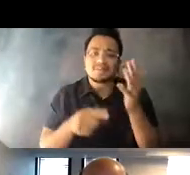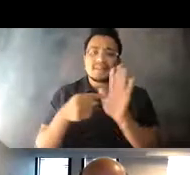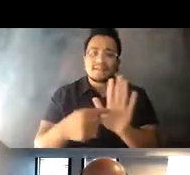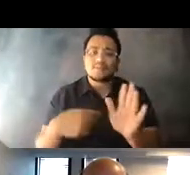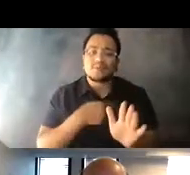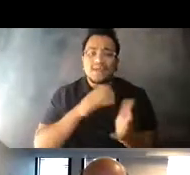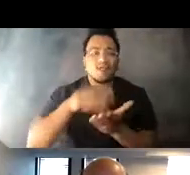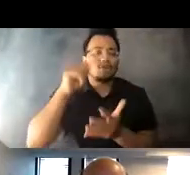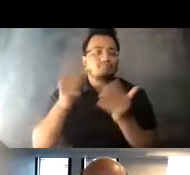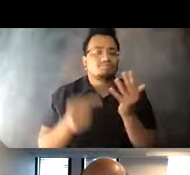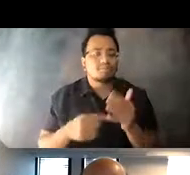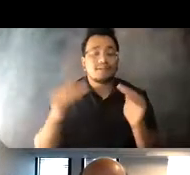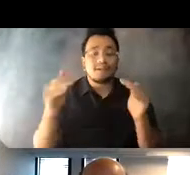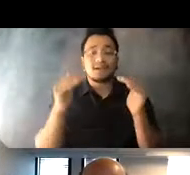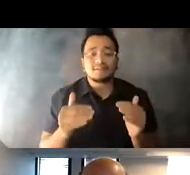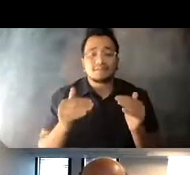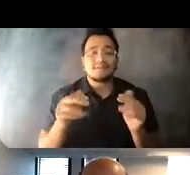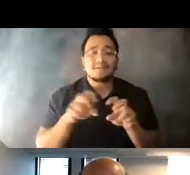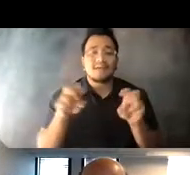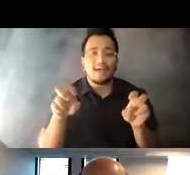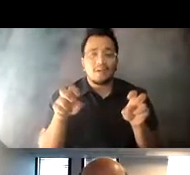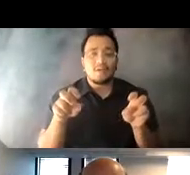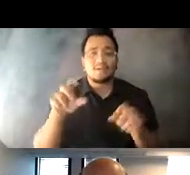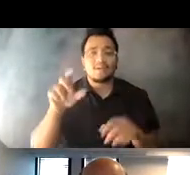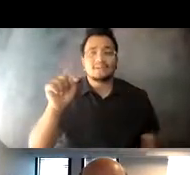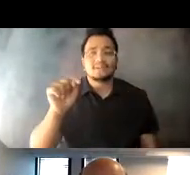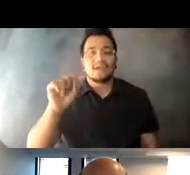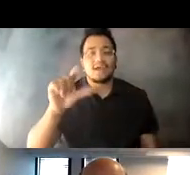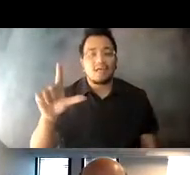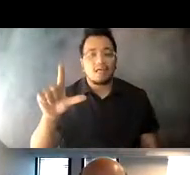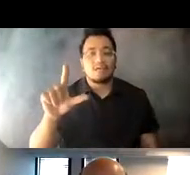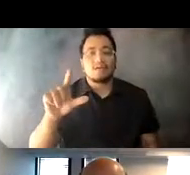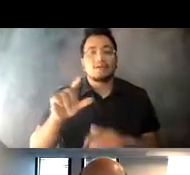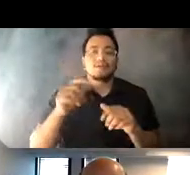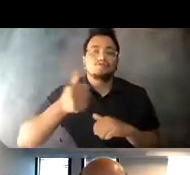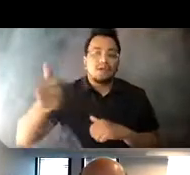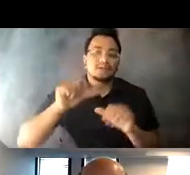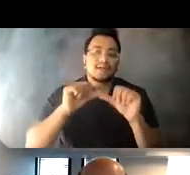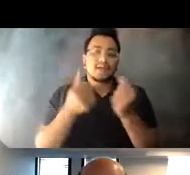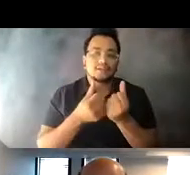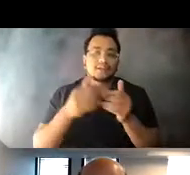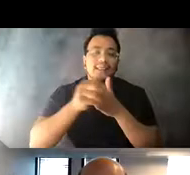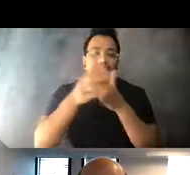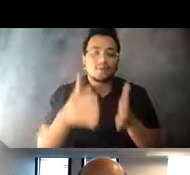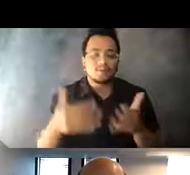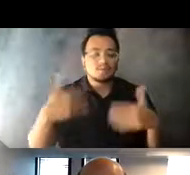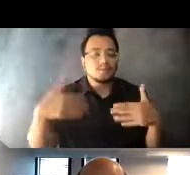14:34:03 Next, we want to move to our panel of transit agency leaders. 14:34:07 They lead agencies that have recorded impressive ridership numbers over the last